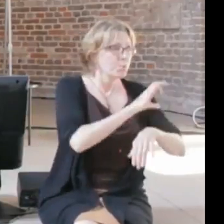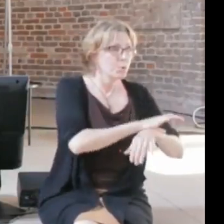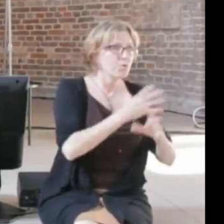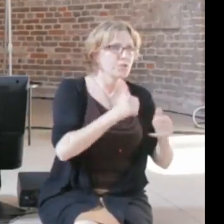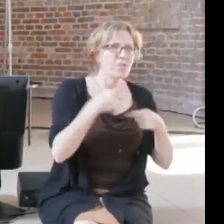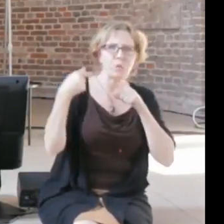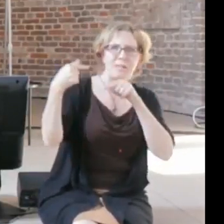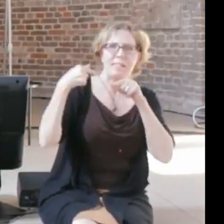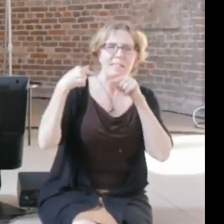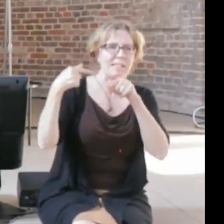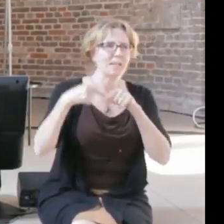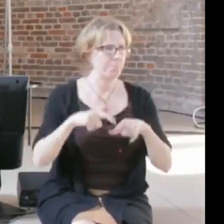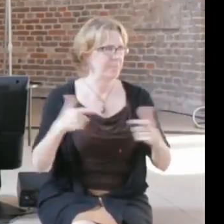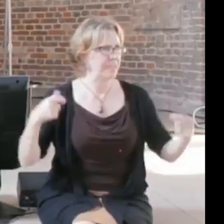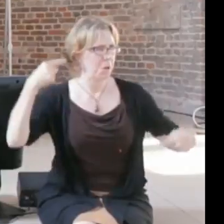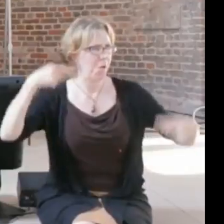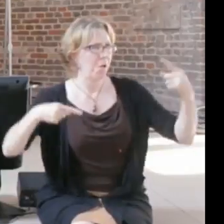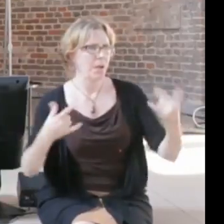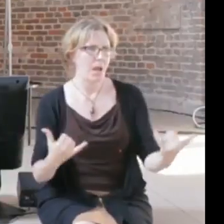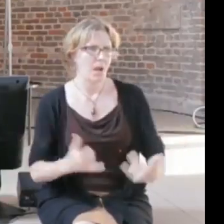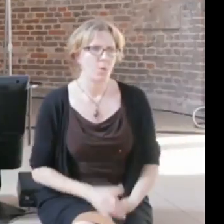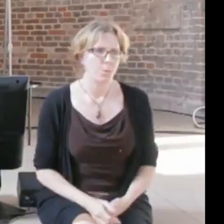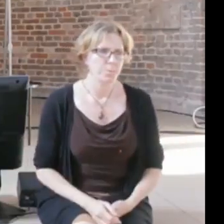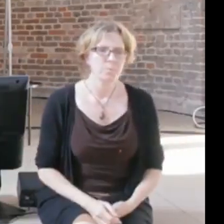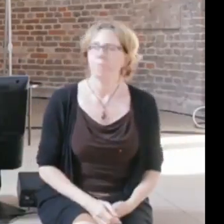I wonder actually if we could go back to you Julia, maybe you could talk a little bit